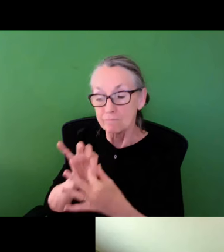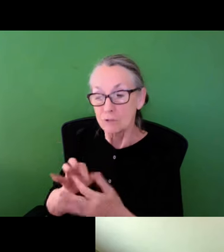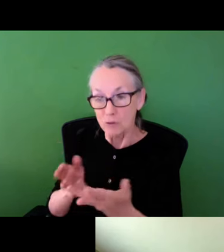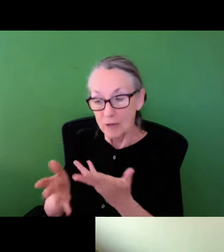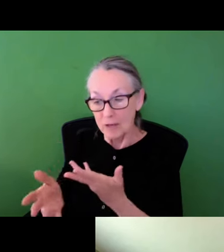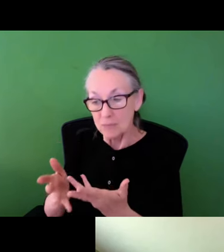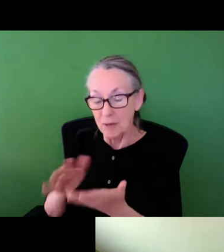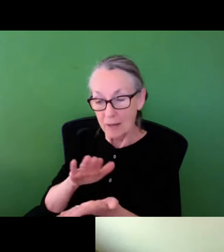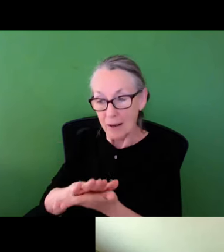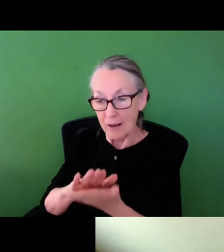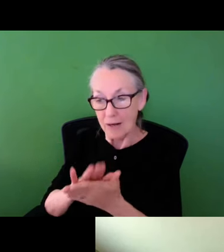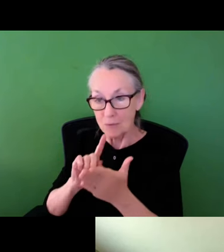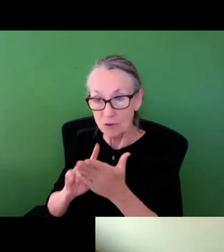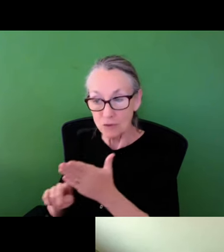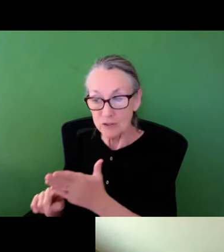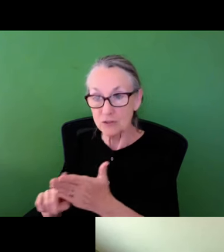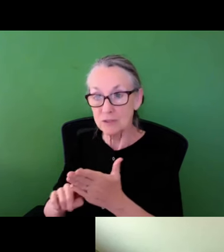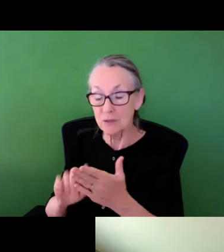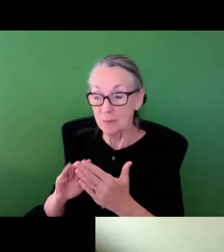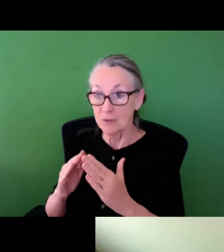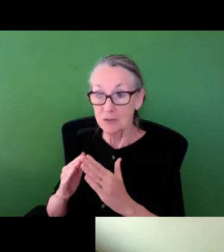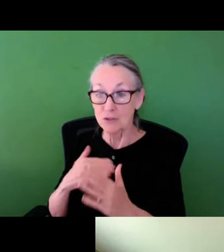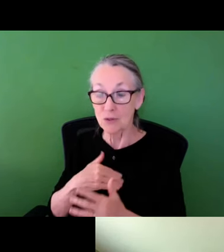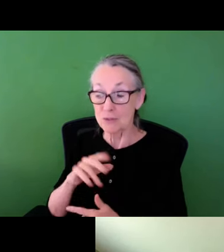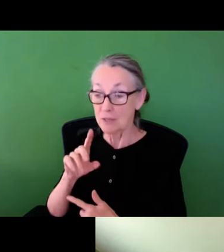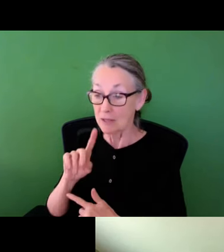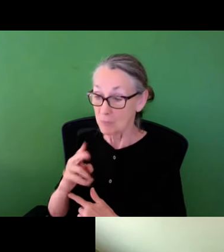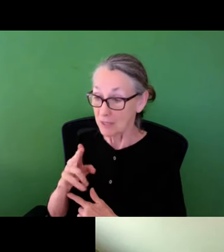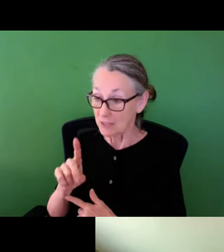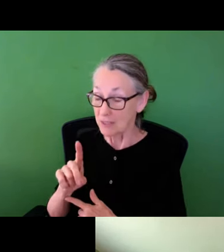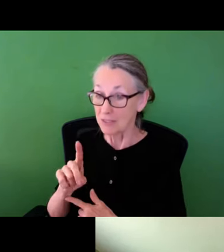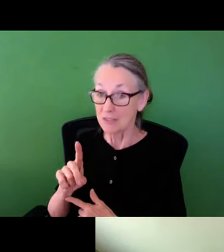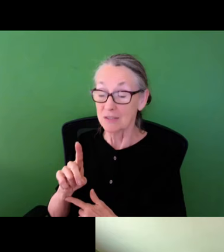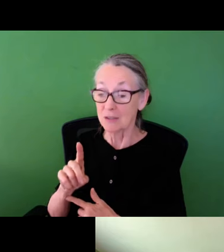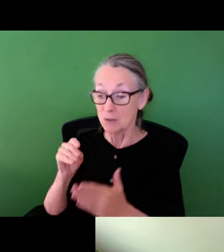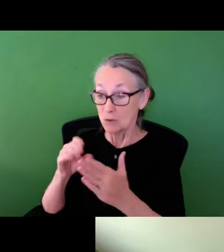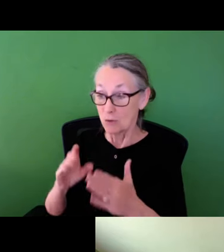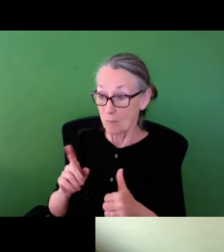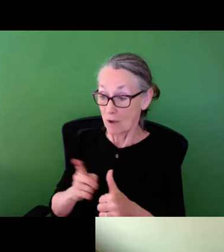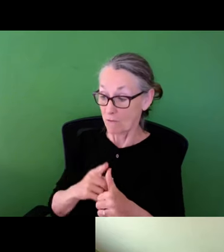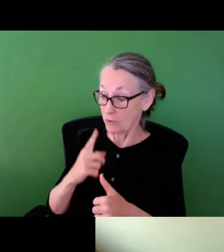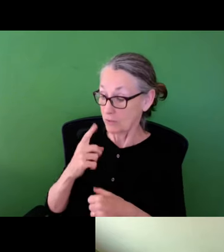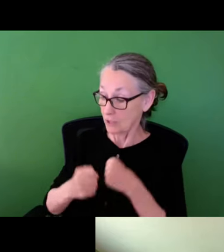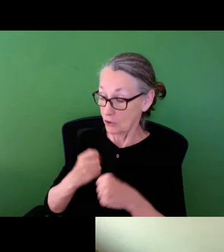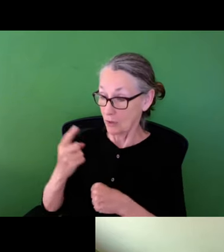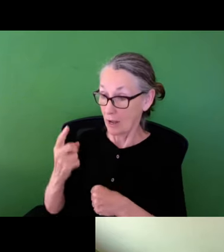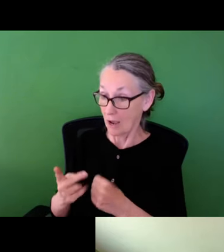of extraction and exploitation when it comes to engagement and academic research in communities, such as a doctoral student